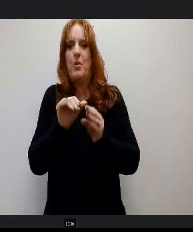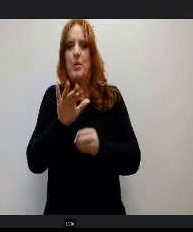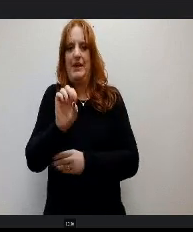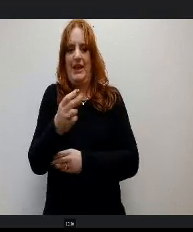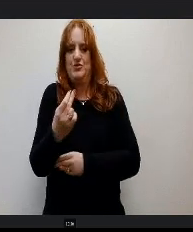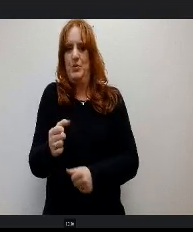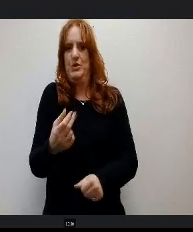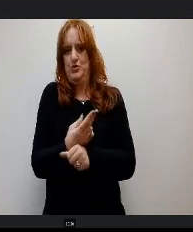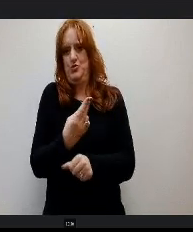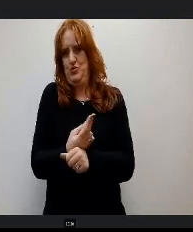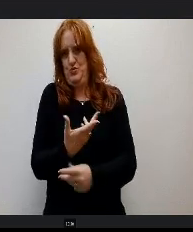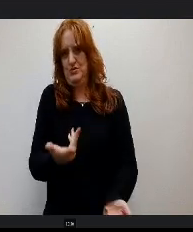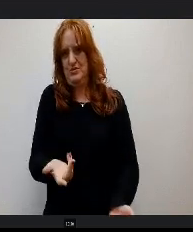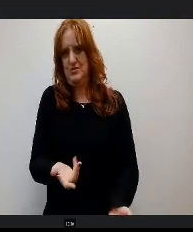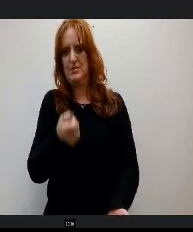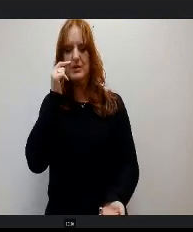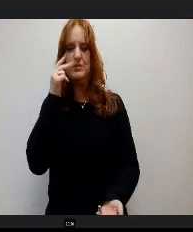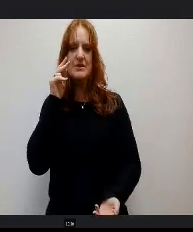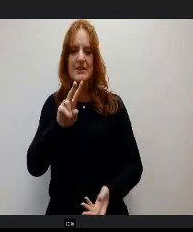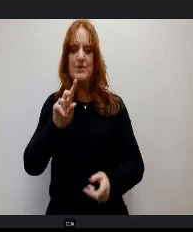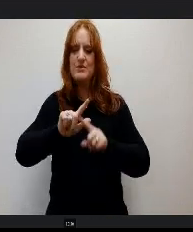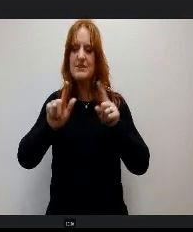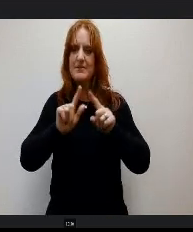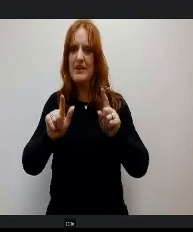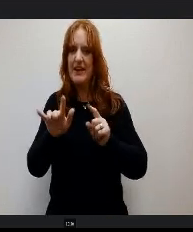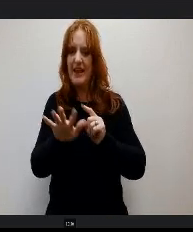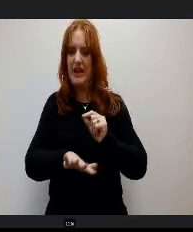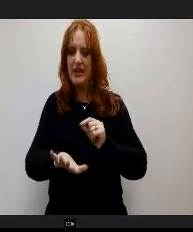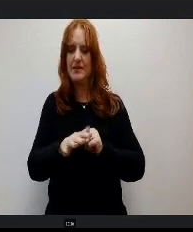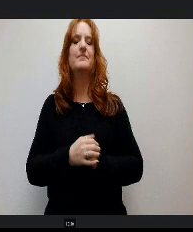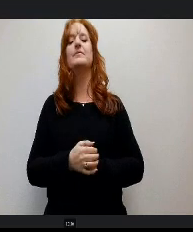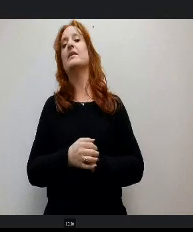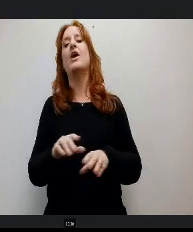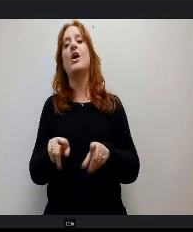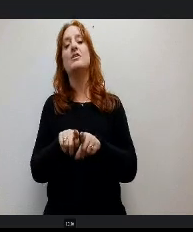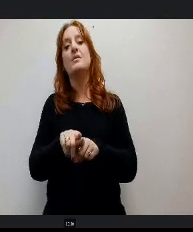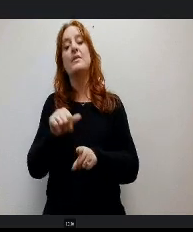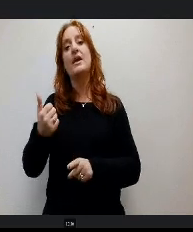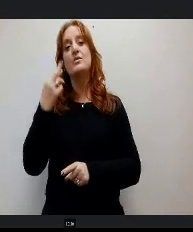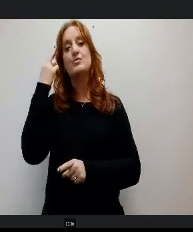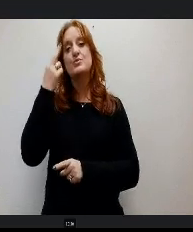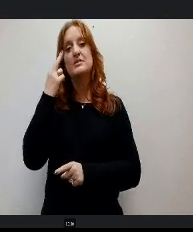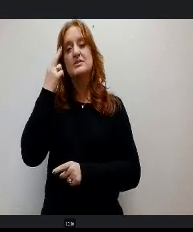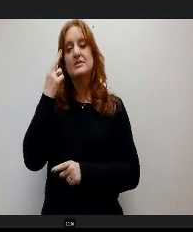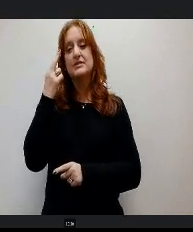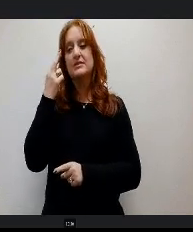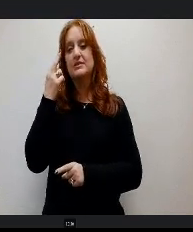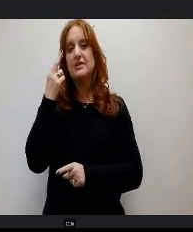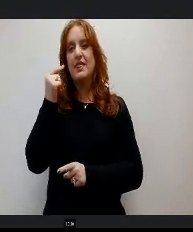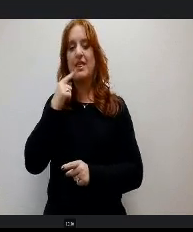more cash as you're looking at those areas the other r reason that you see that it spikes up in